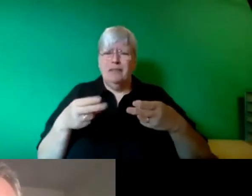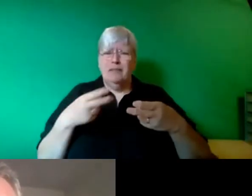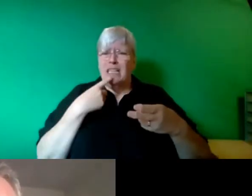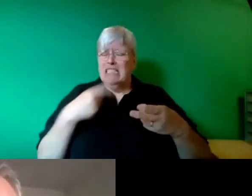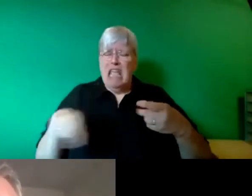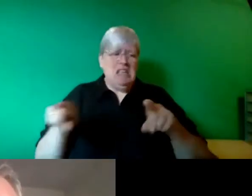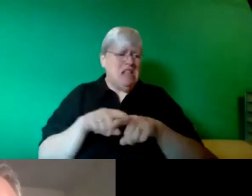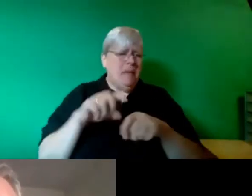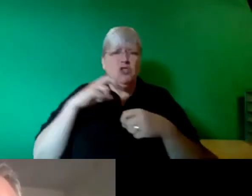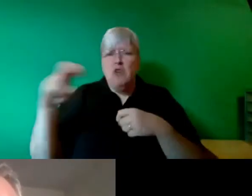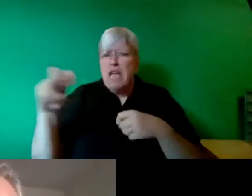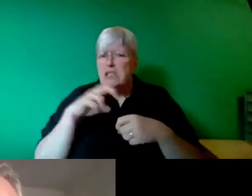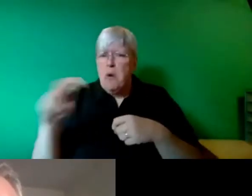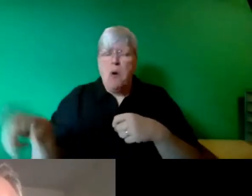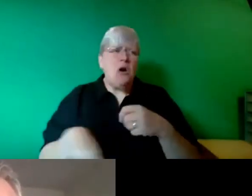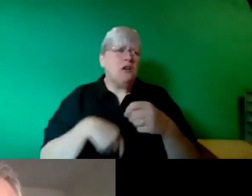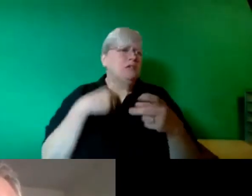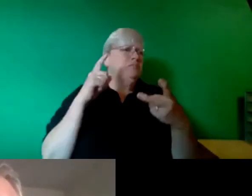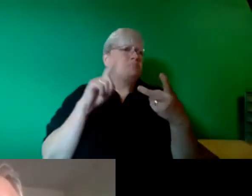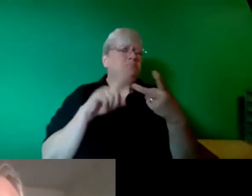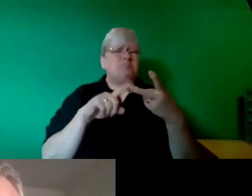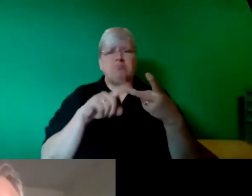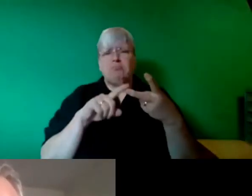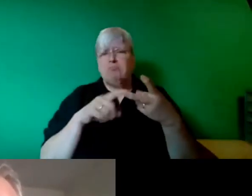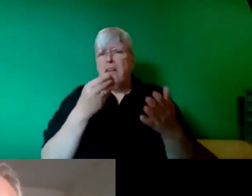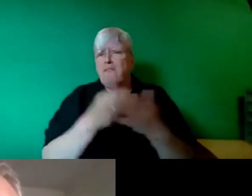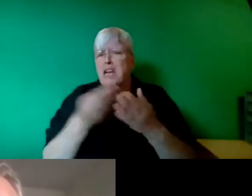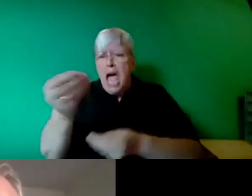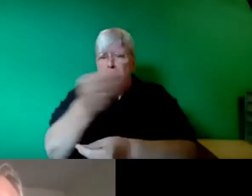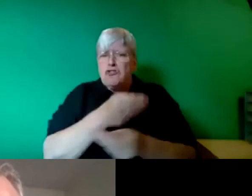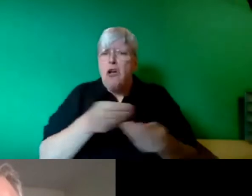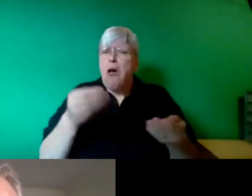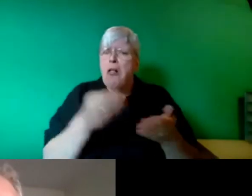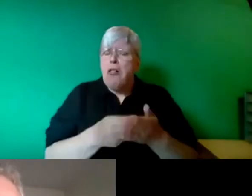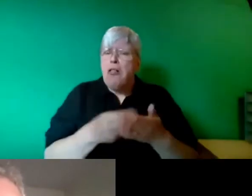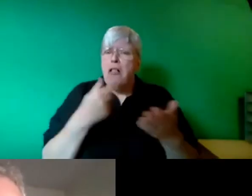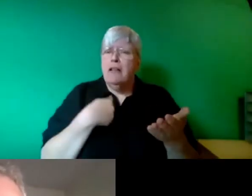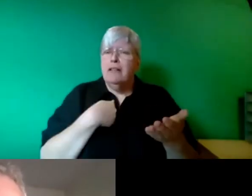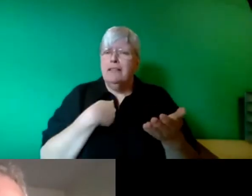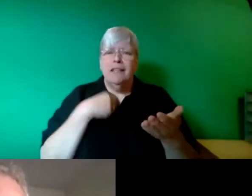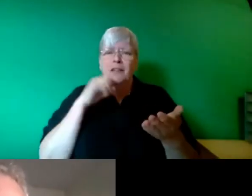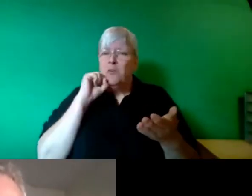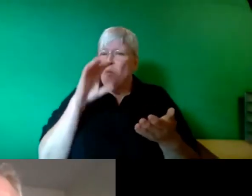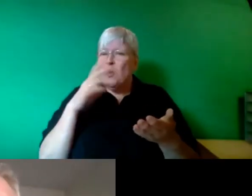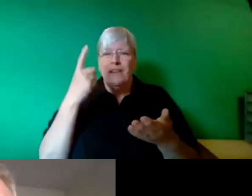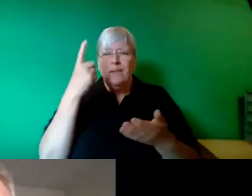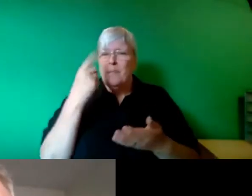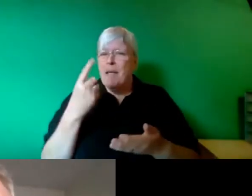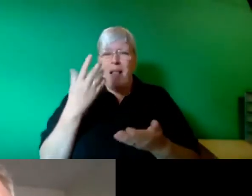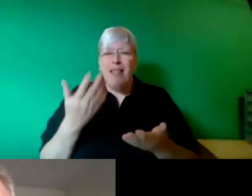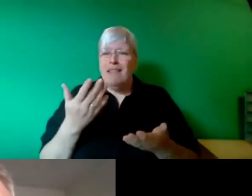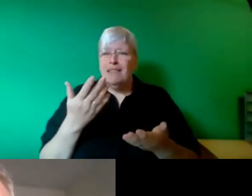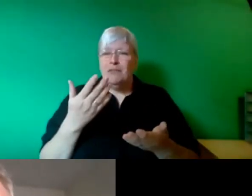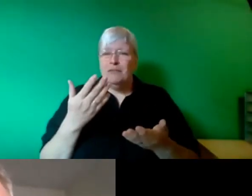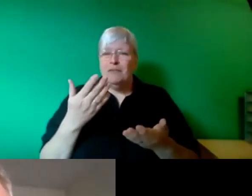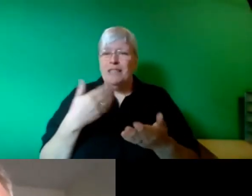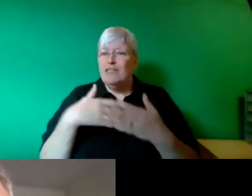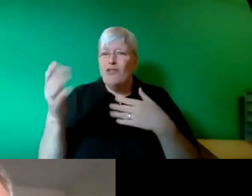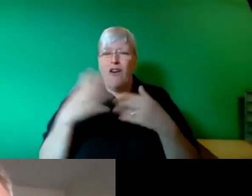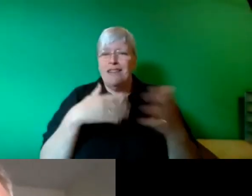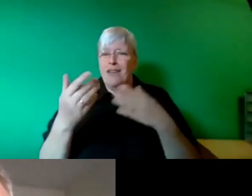the same of the financial system, then we're not going to be able to address the climate emergency.